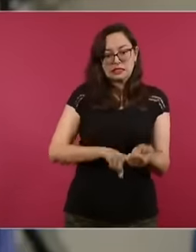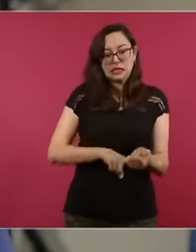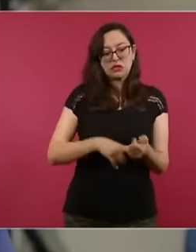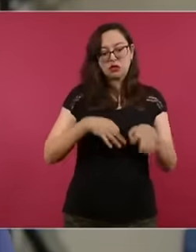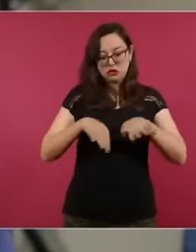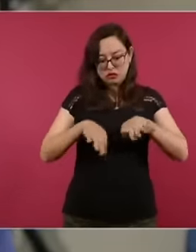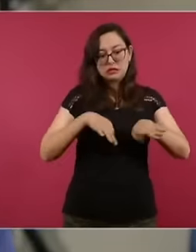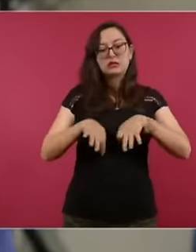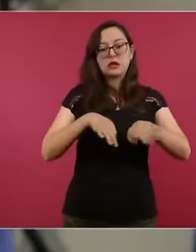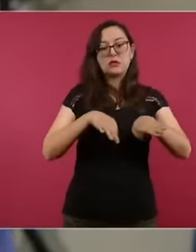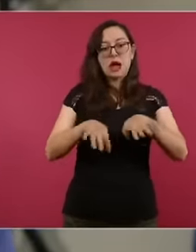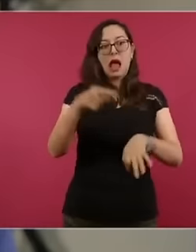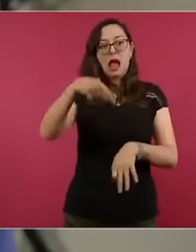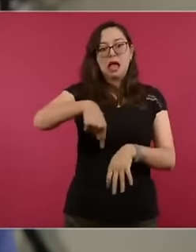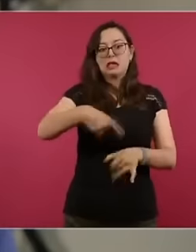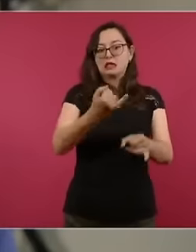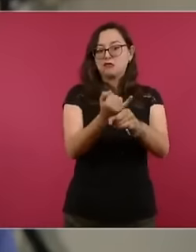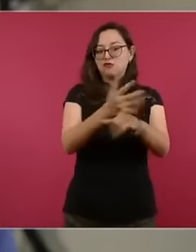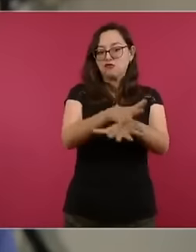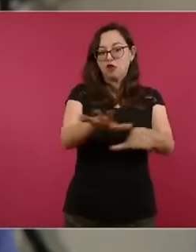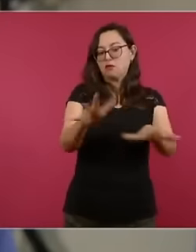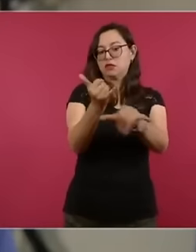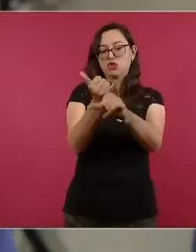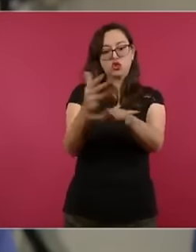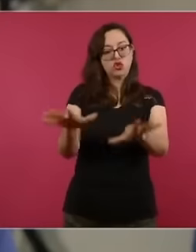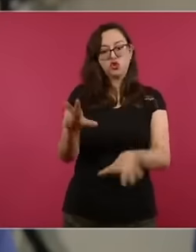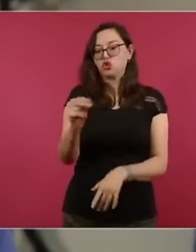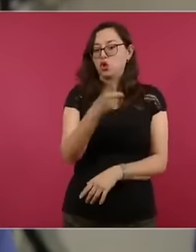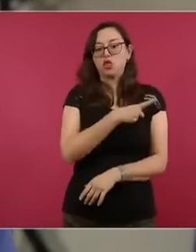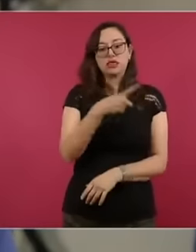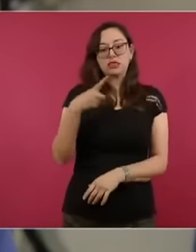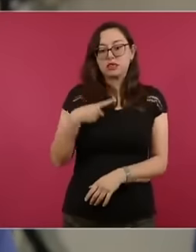, have been reported. Well, in some way, the rights have been violated. guidelines